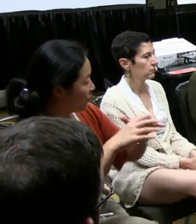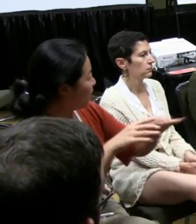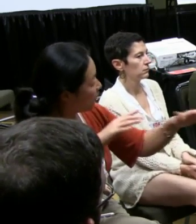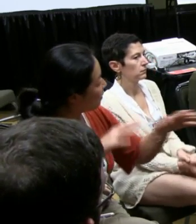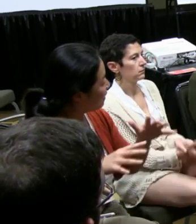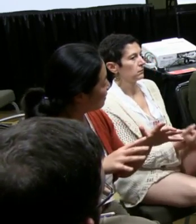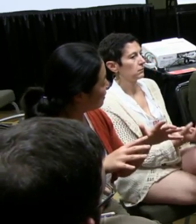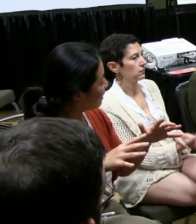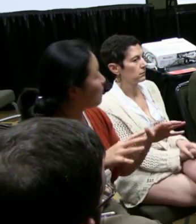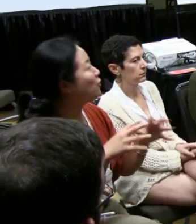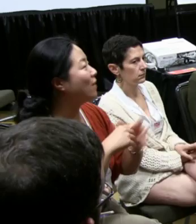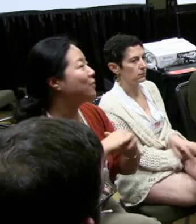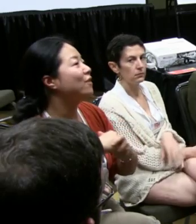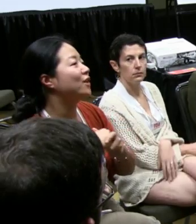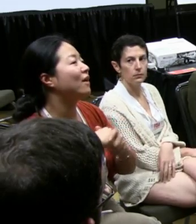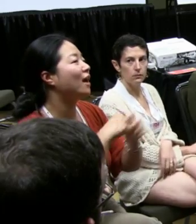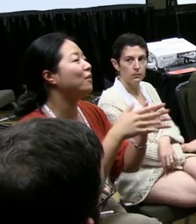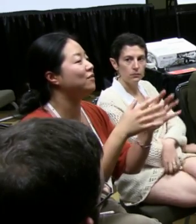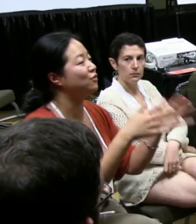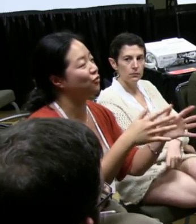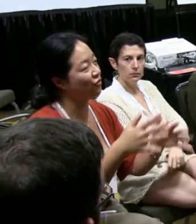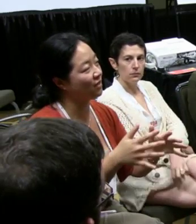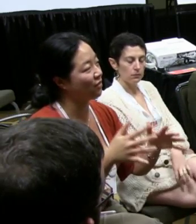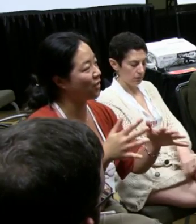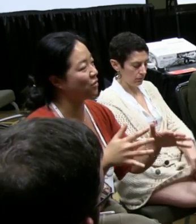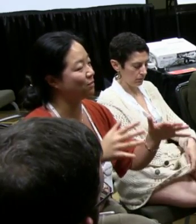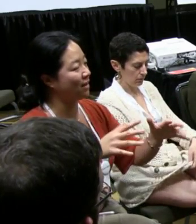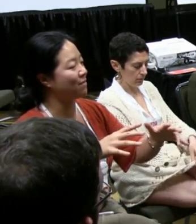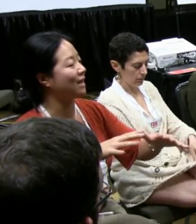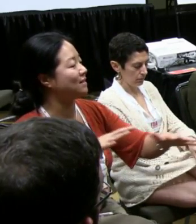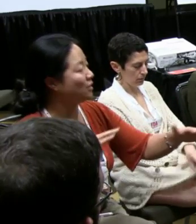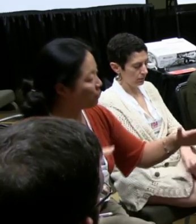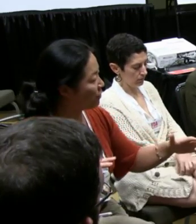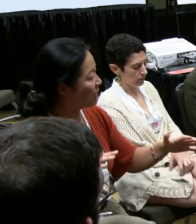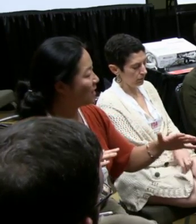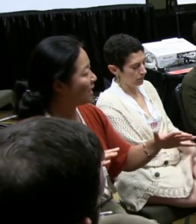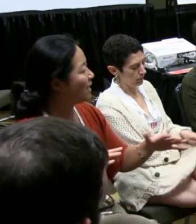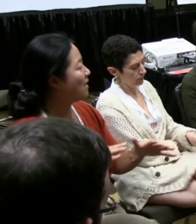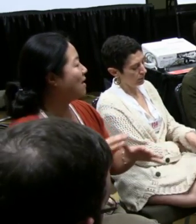I'm trying to figure out how institutionally can theaters make backstage more friendly